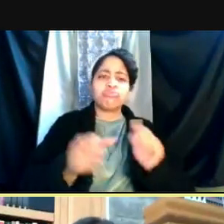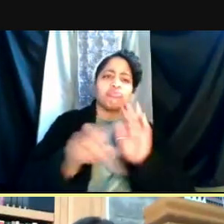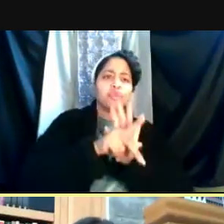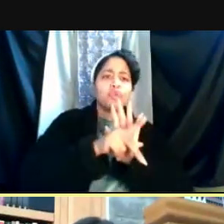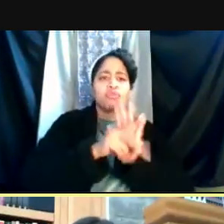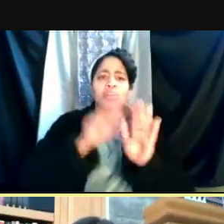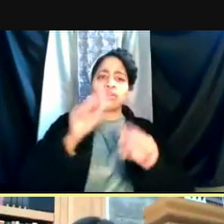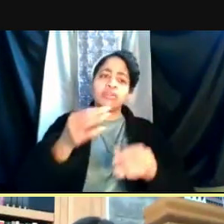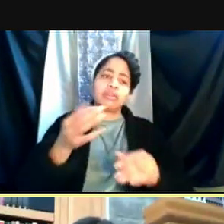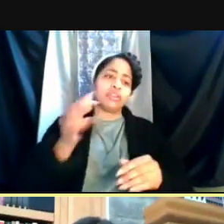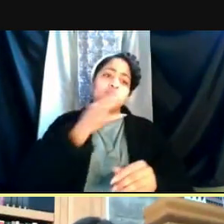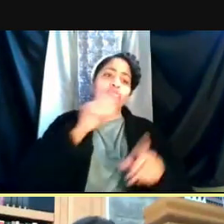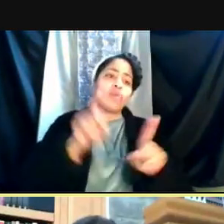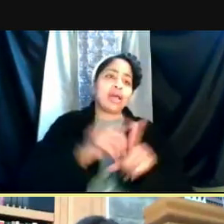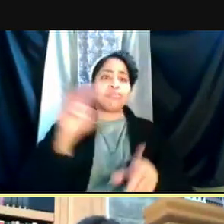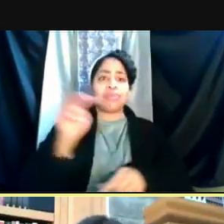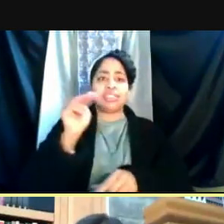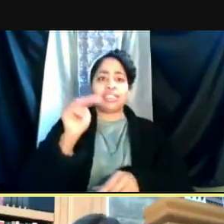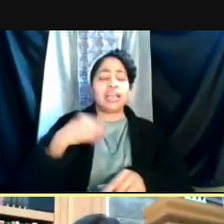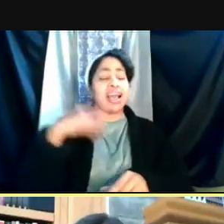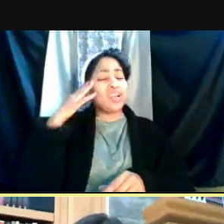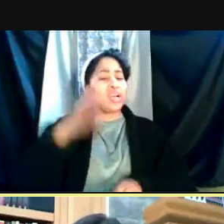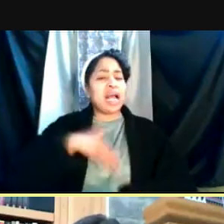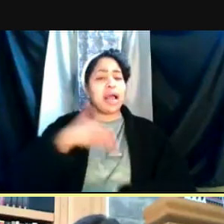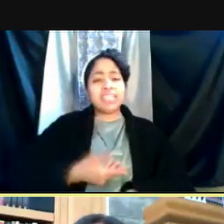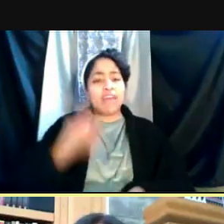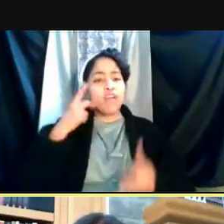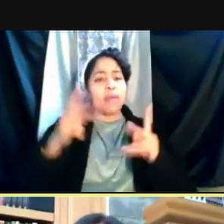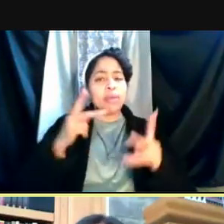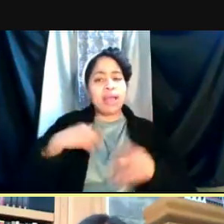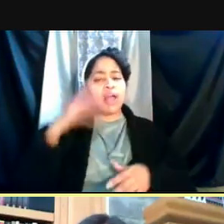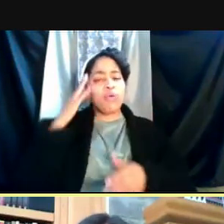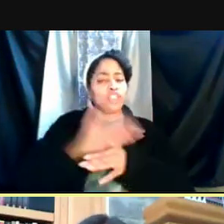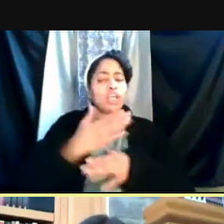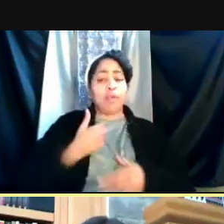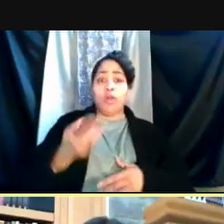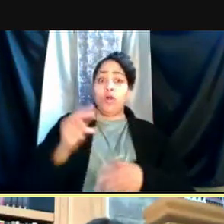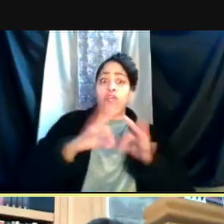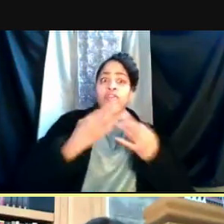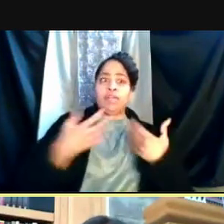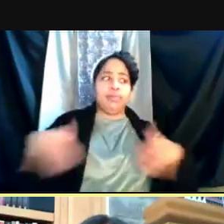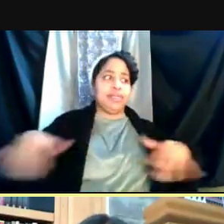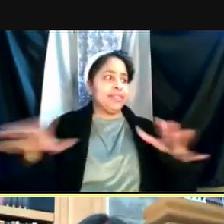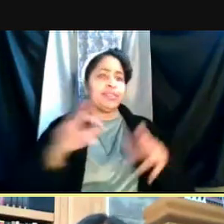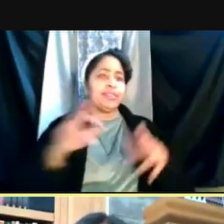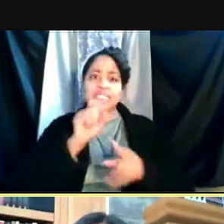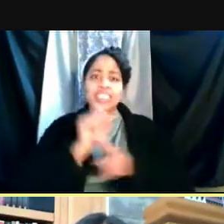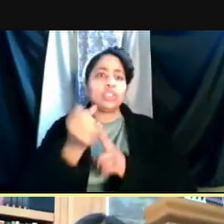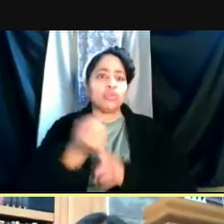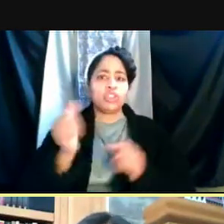like because this is a, and I will share that in my own family, this has been the case with parents and in-laws